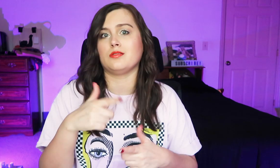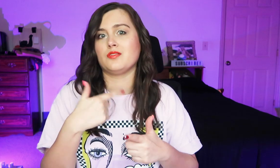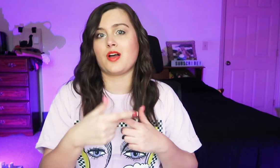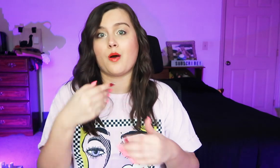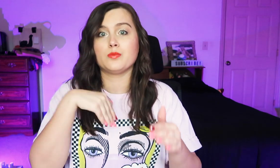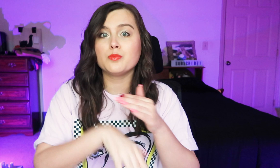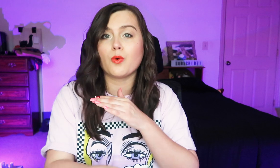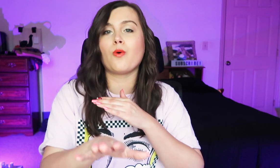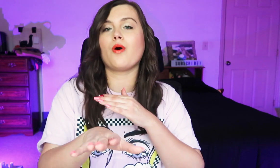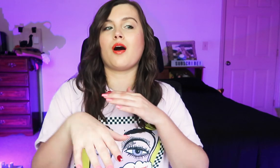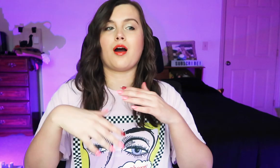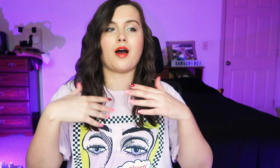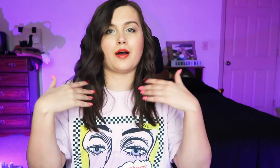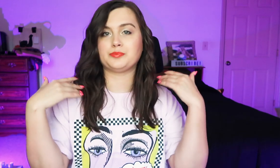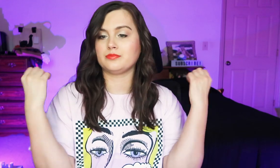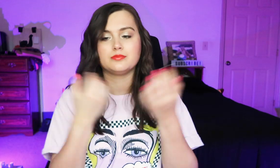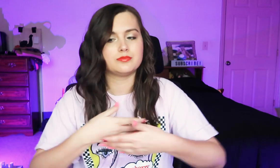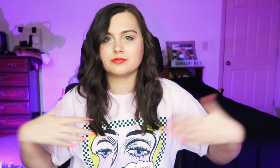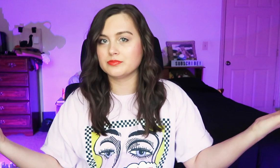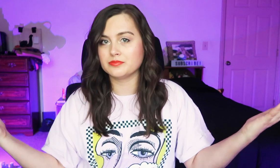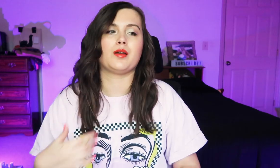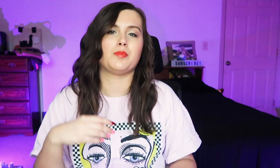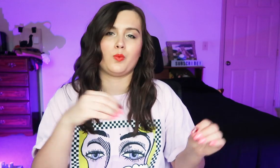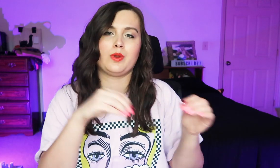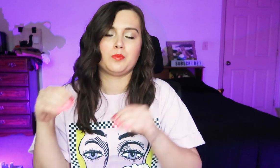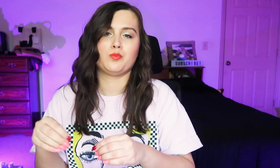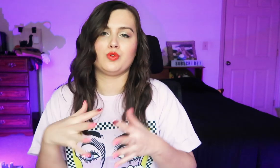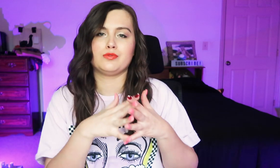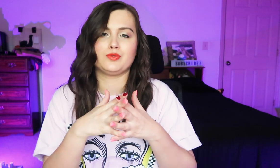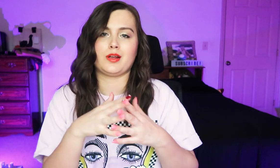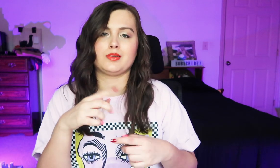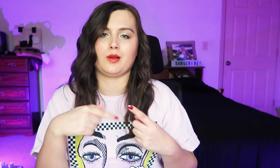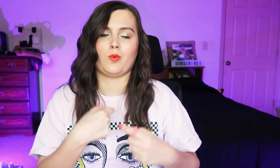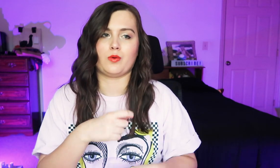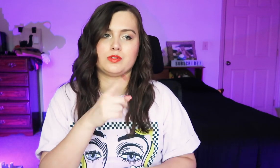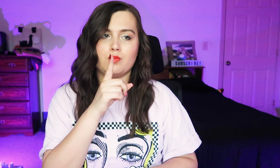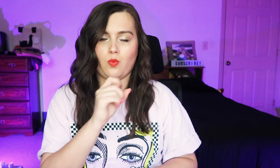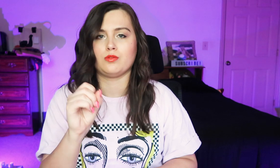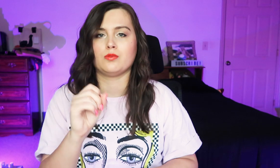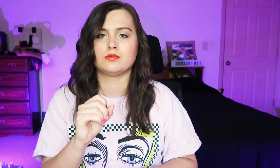And then I was born. And here I am. Moved to the US when I was one.